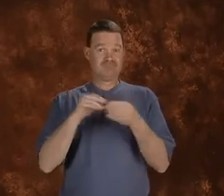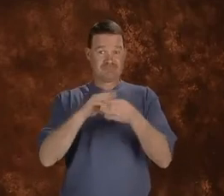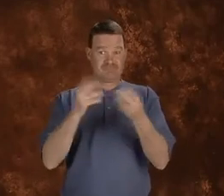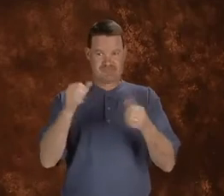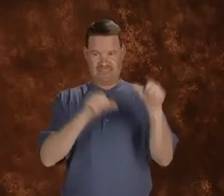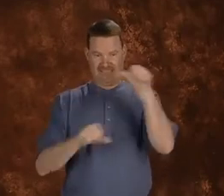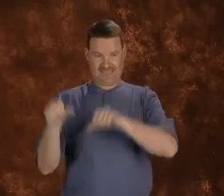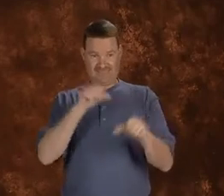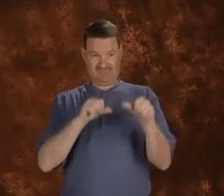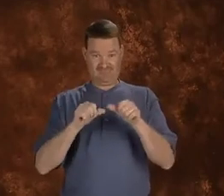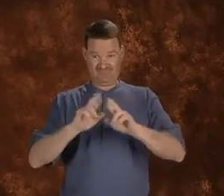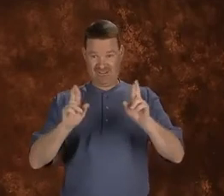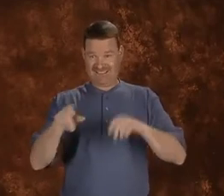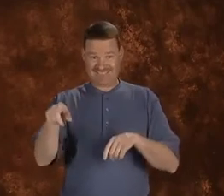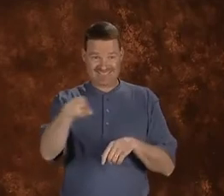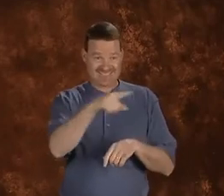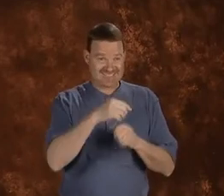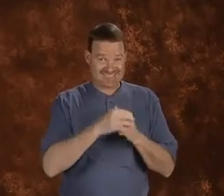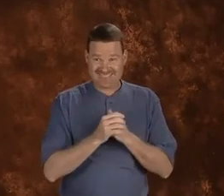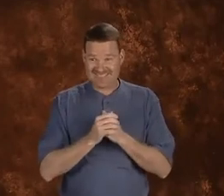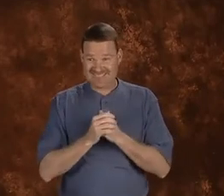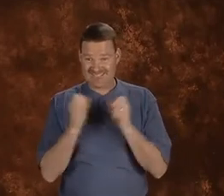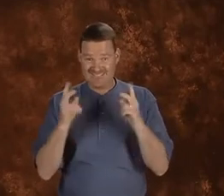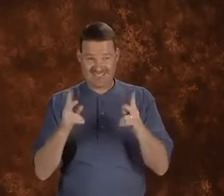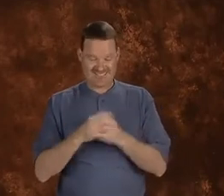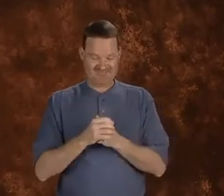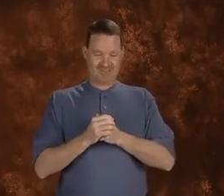Hi! I'm going to be your substitute teacher today. Are you ready to learn some science?